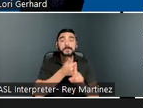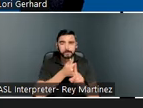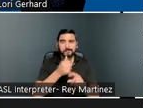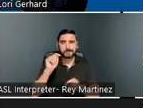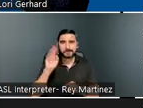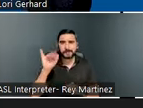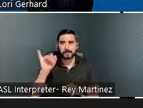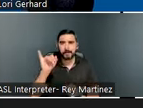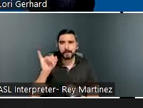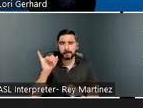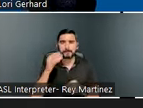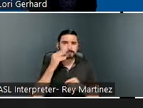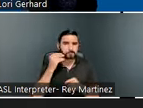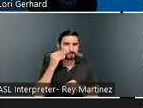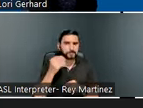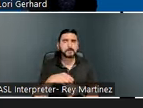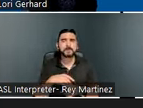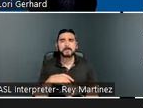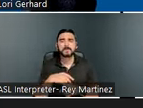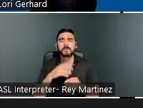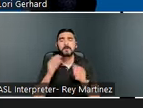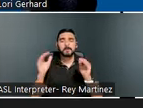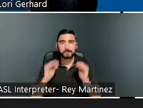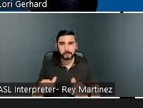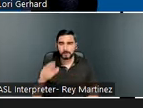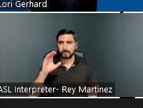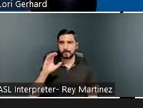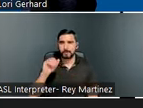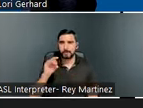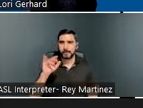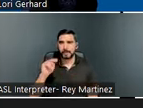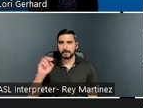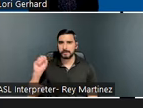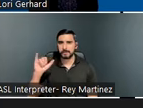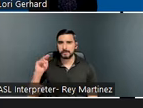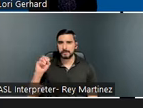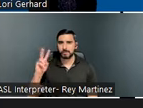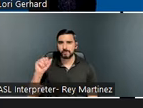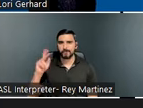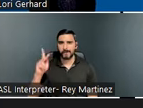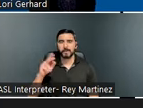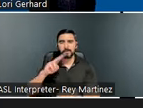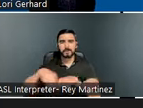will hear from Caitlin Synovec from the National Association of State Head Injury Administrators,